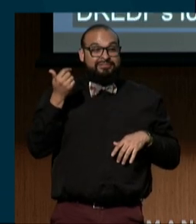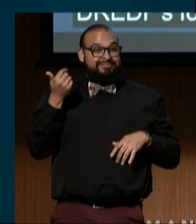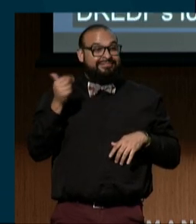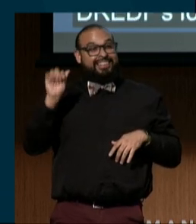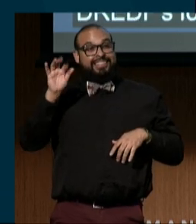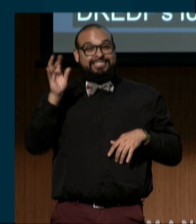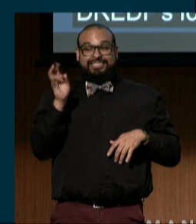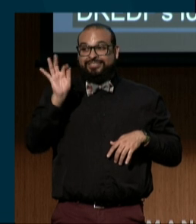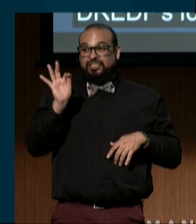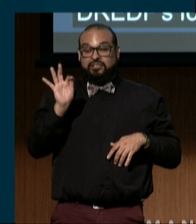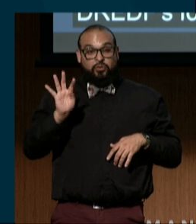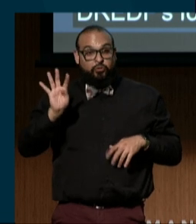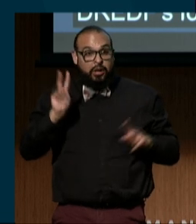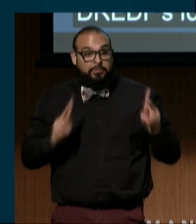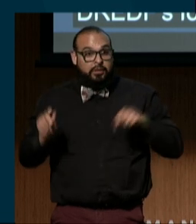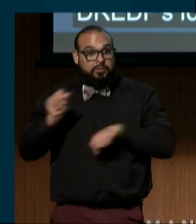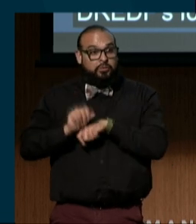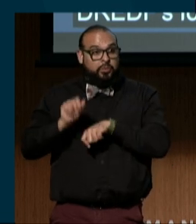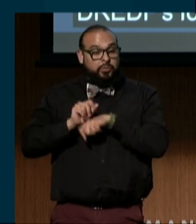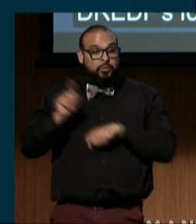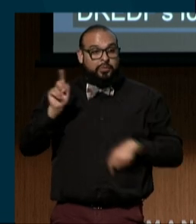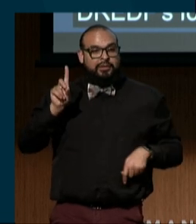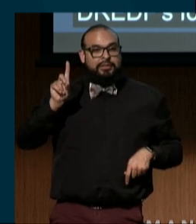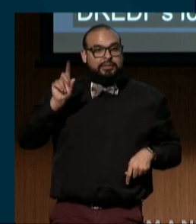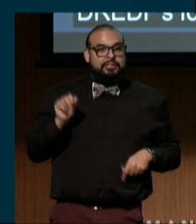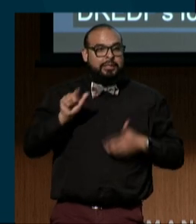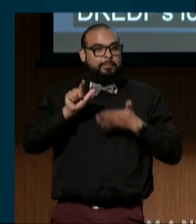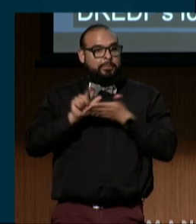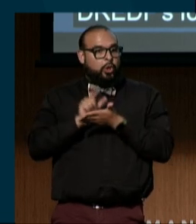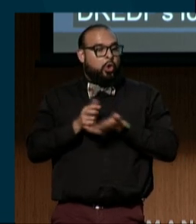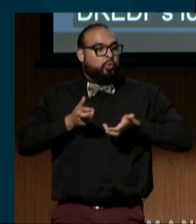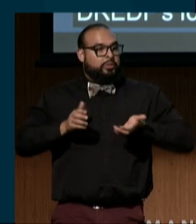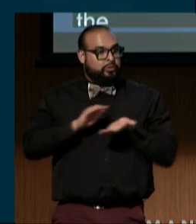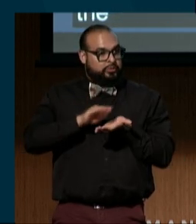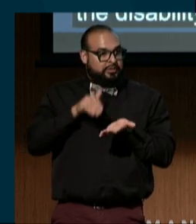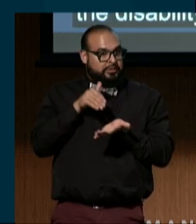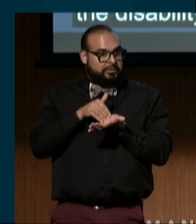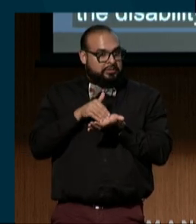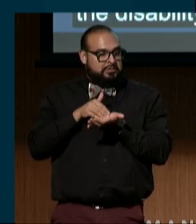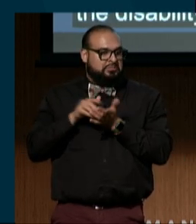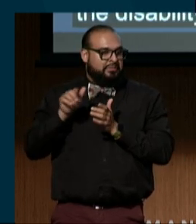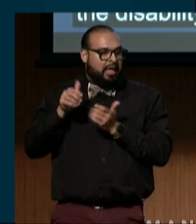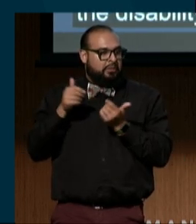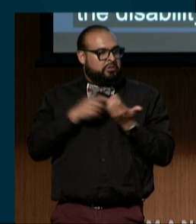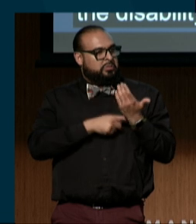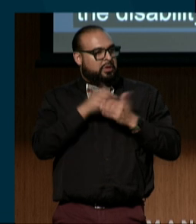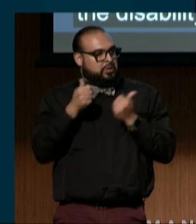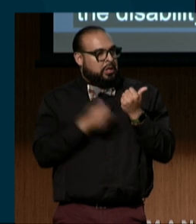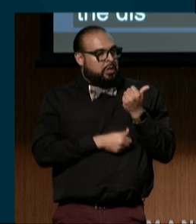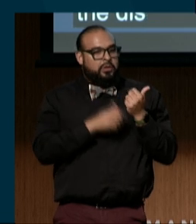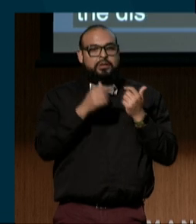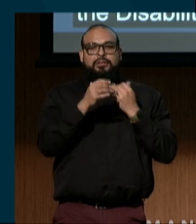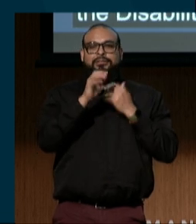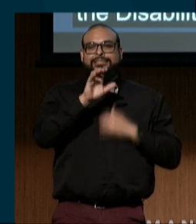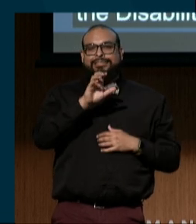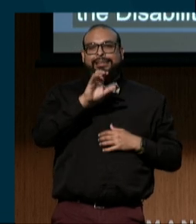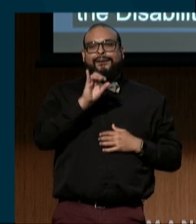for people working at the Disability Law Resource Center, a project of the Center for Independent Living in Berkeley